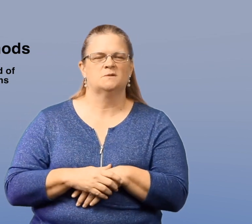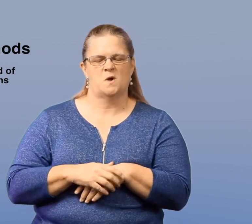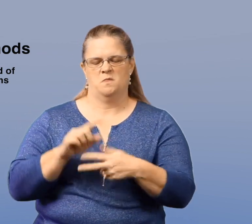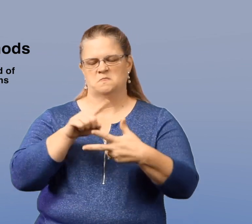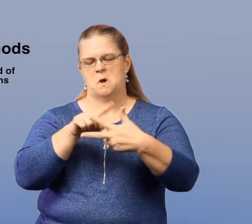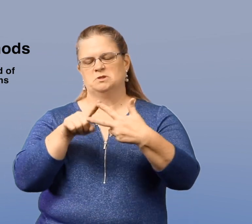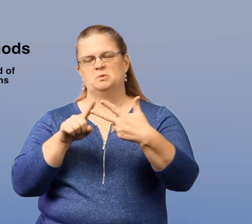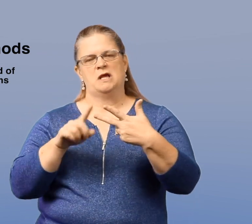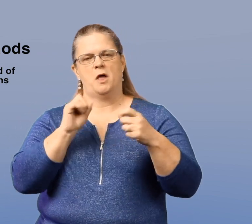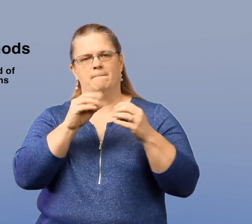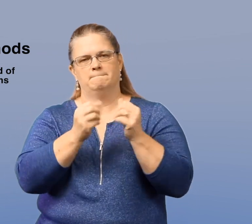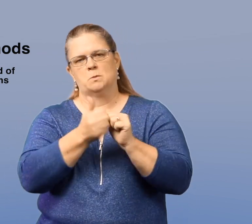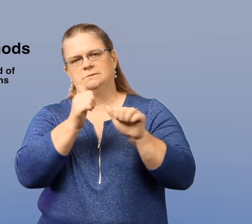Those three are the most common methods.